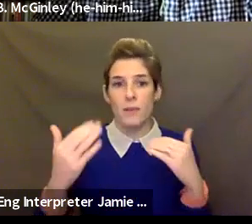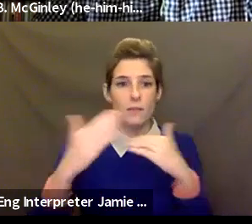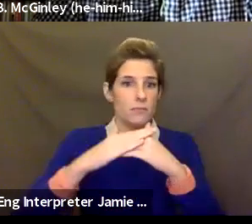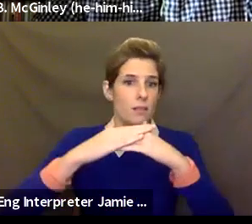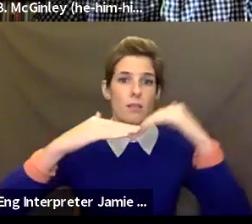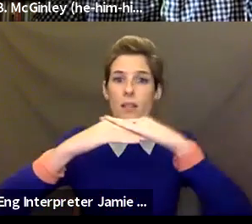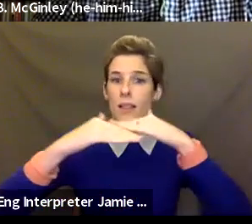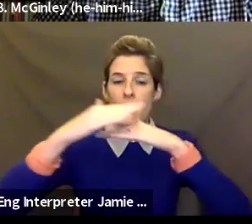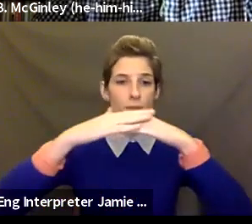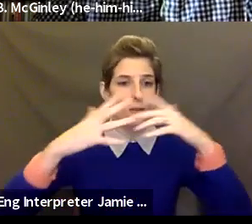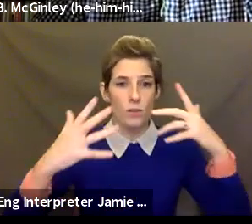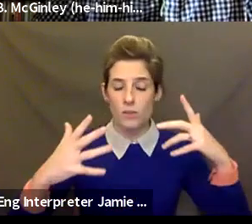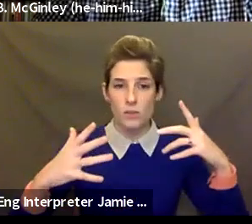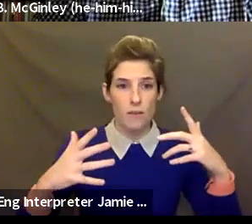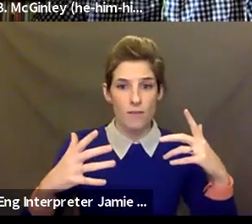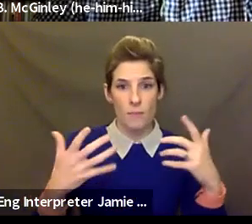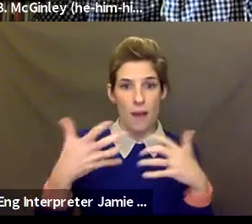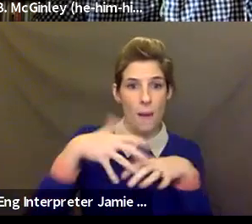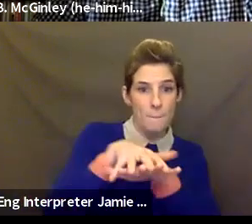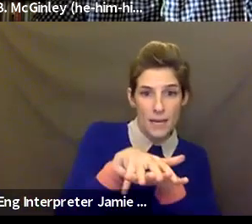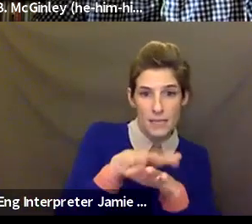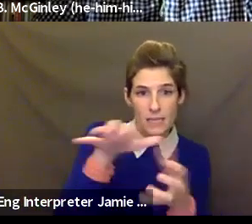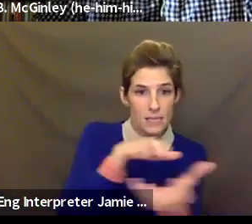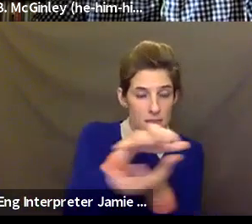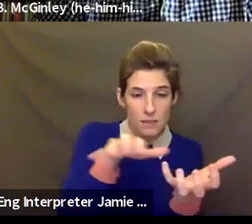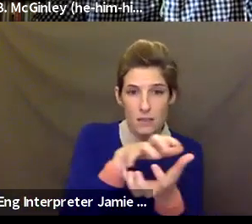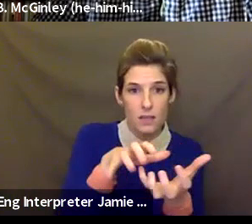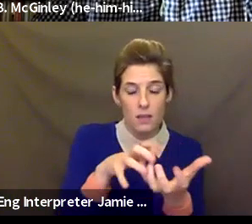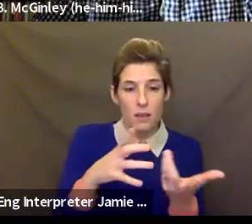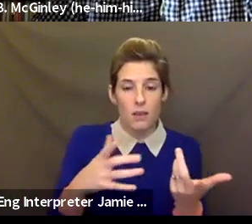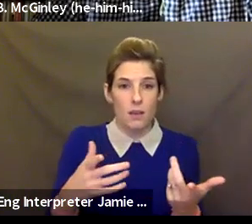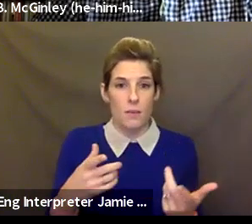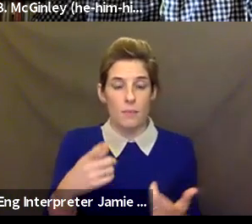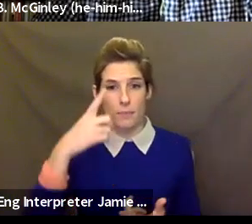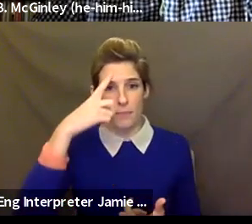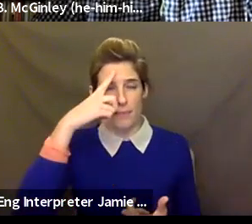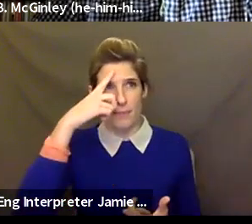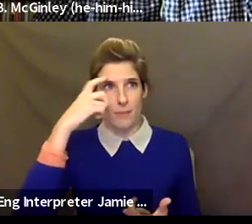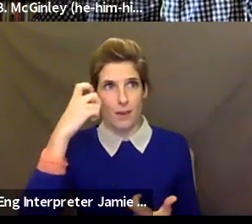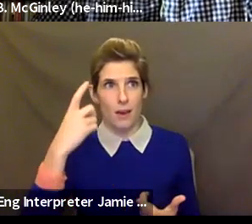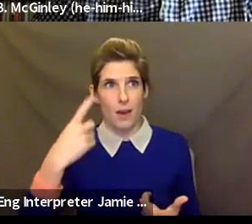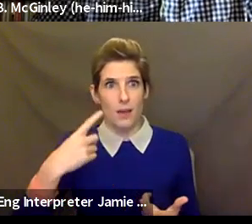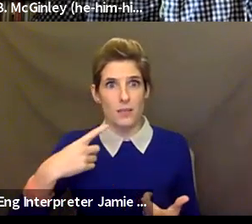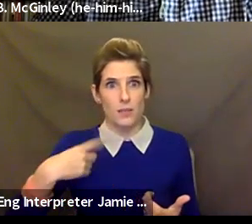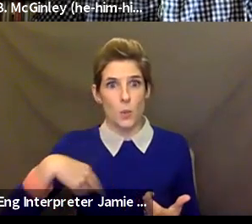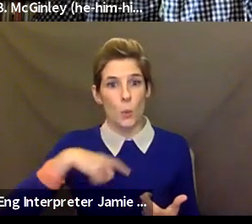whatever becomes that new norm, and just really working on how are we going to push through the inequities of what it is that